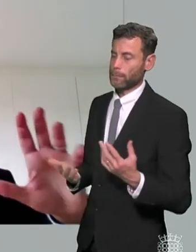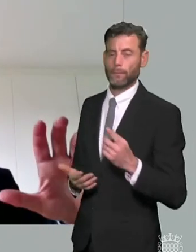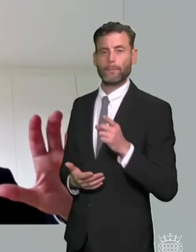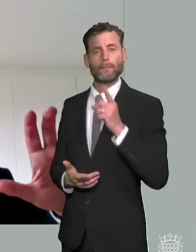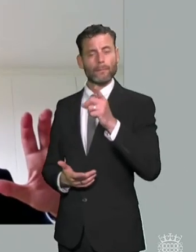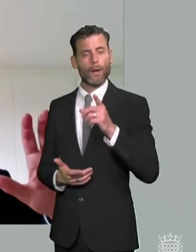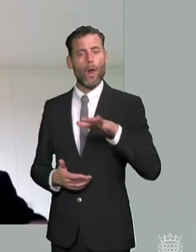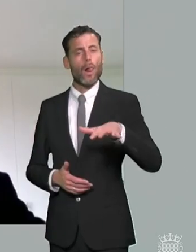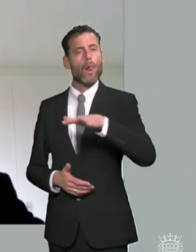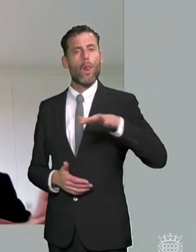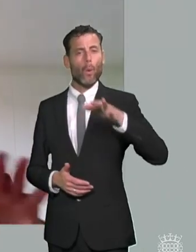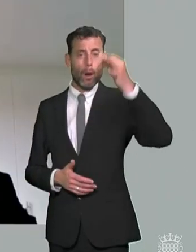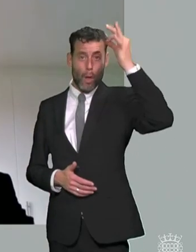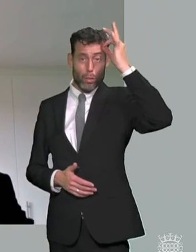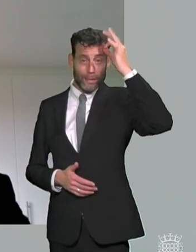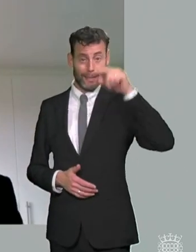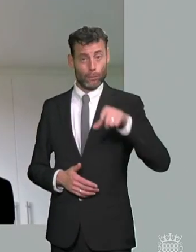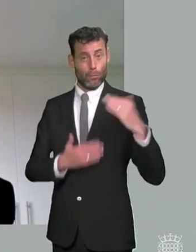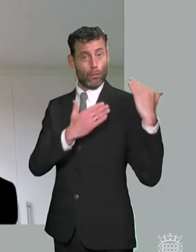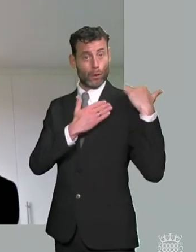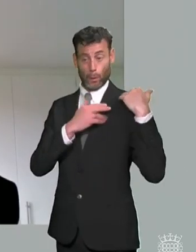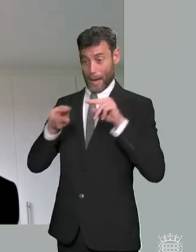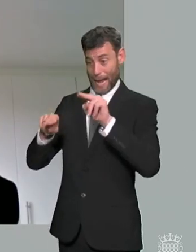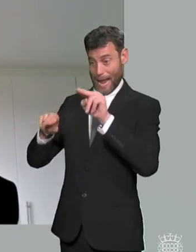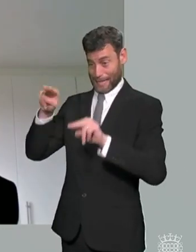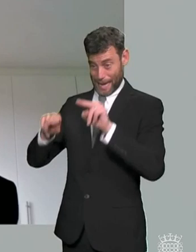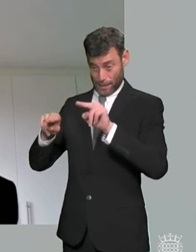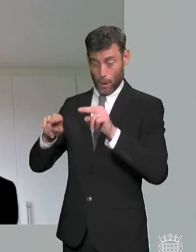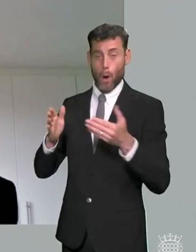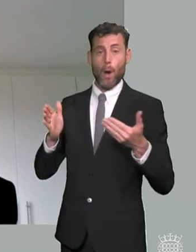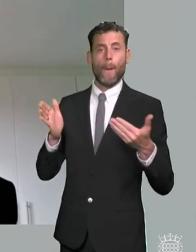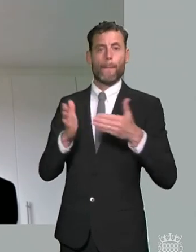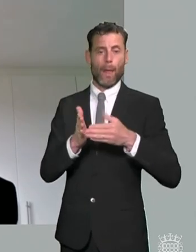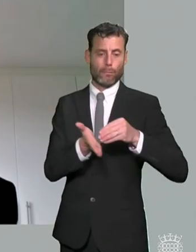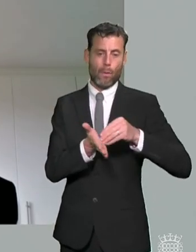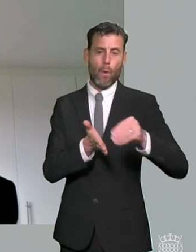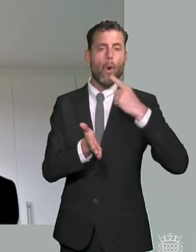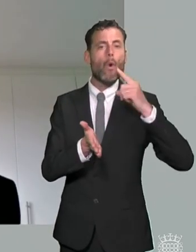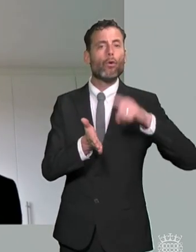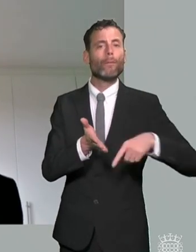authority being an assessor of need and then a commissioner of services um isn't unique to um